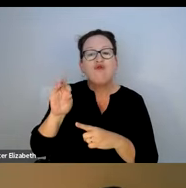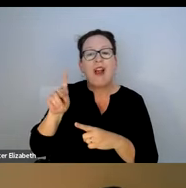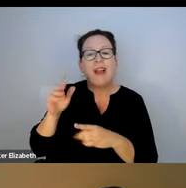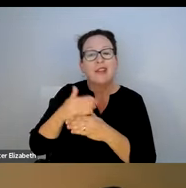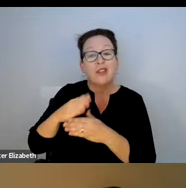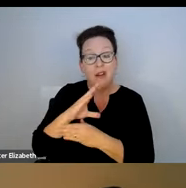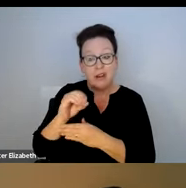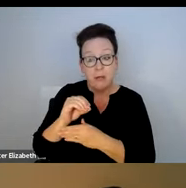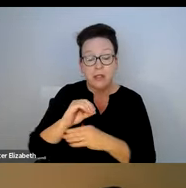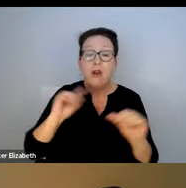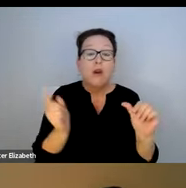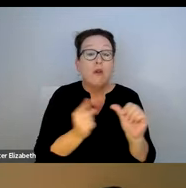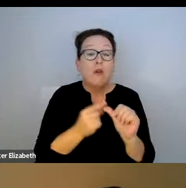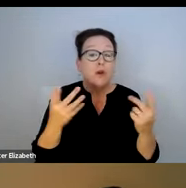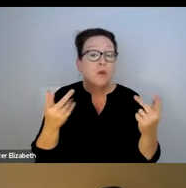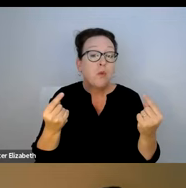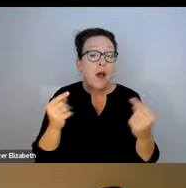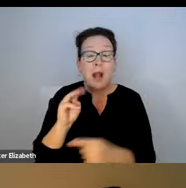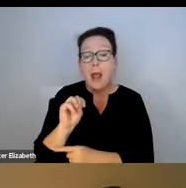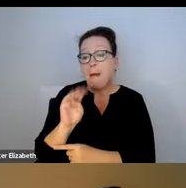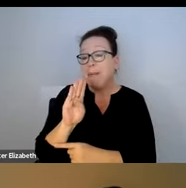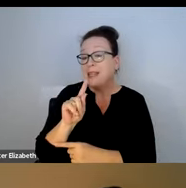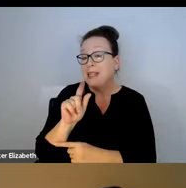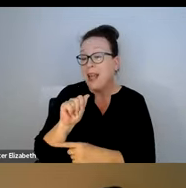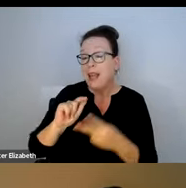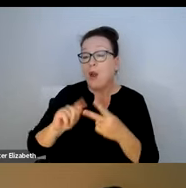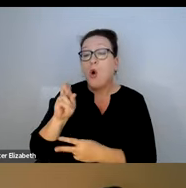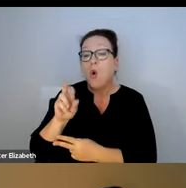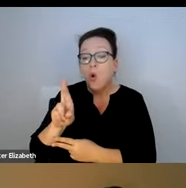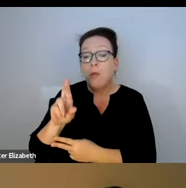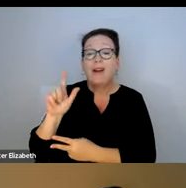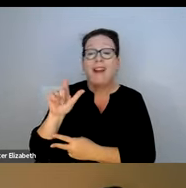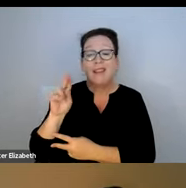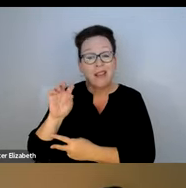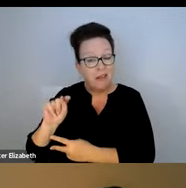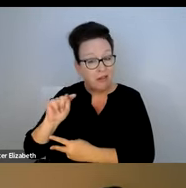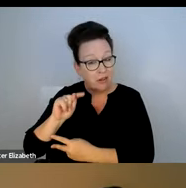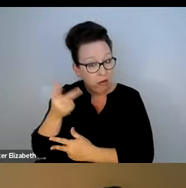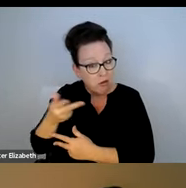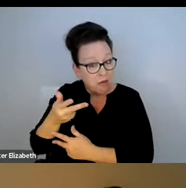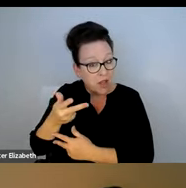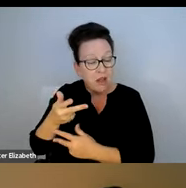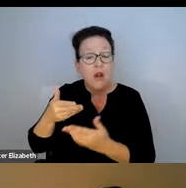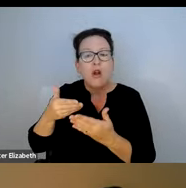THE MEETING REQUESTED THE FOLLOWING FROM THE RIDE SHARE COMPANIES.